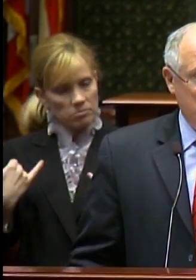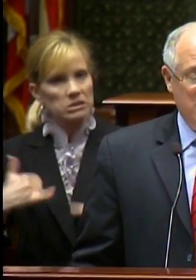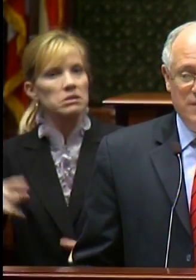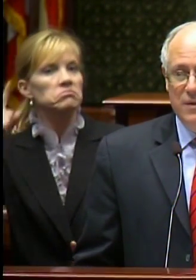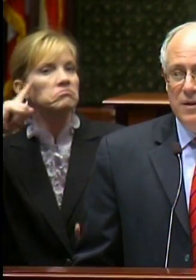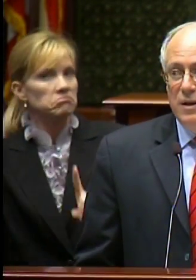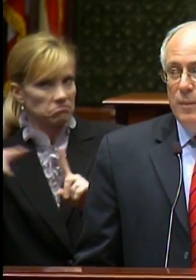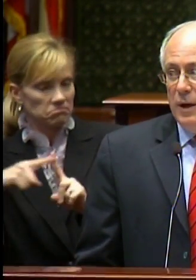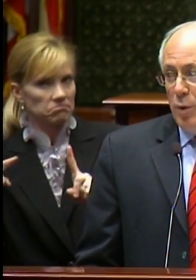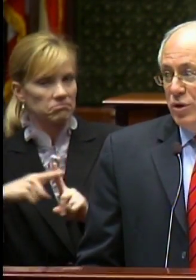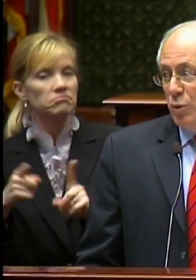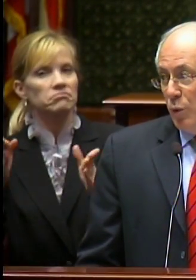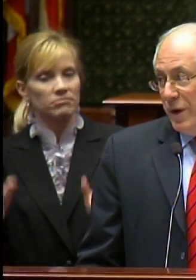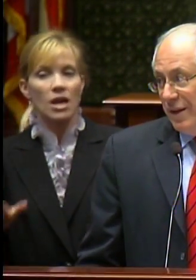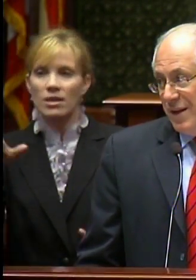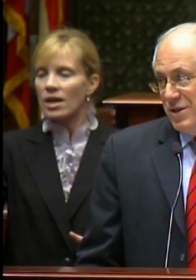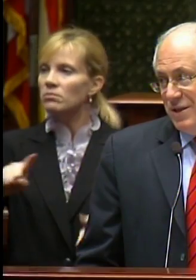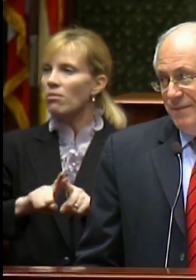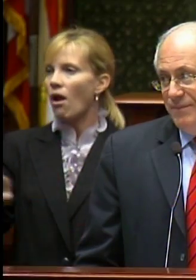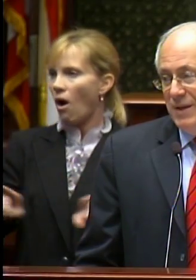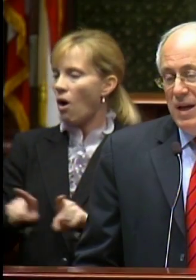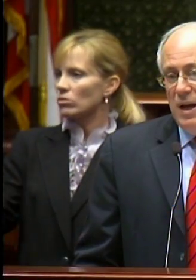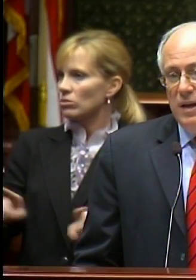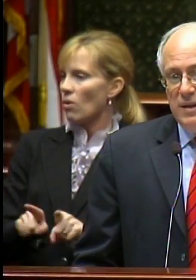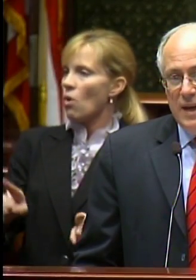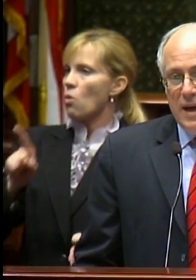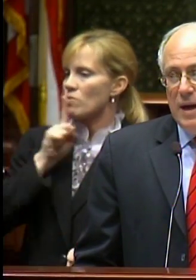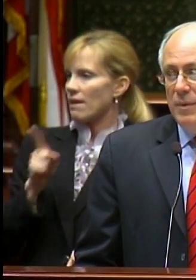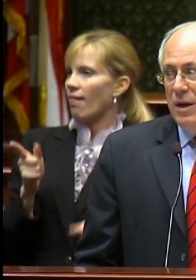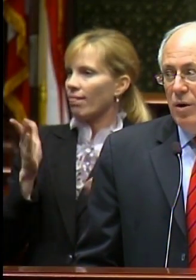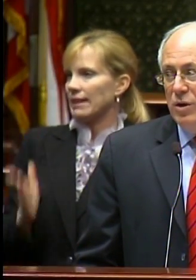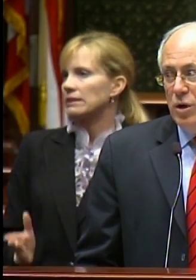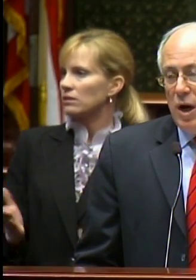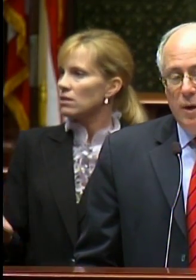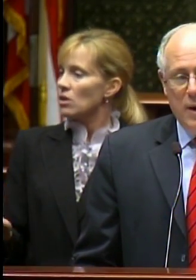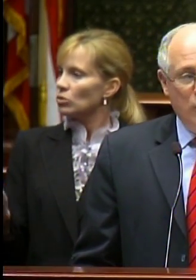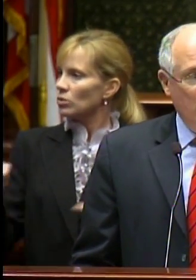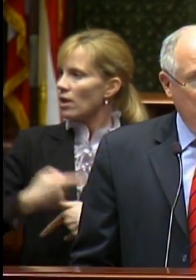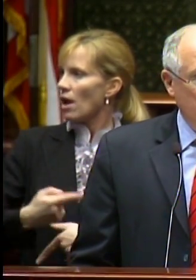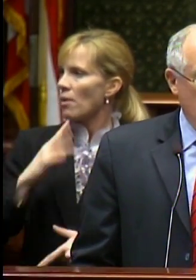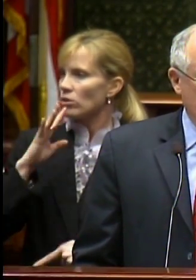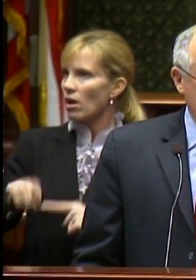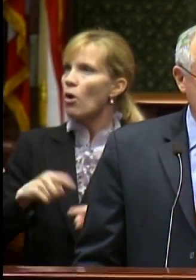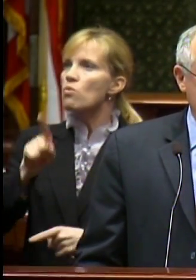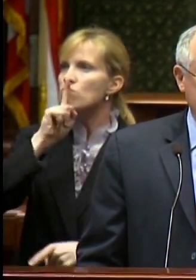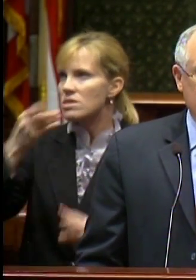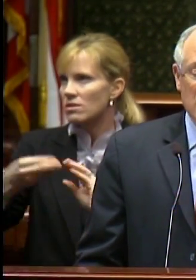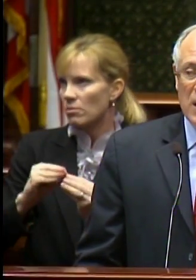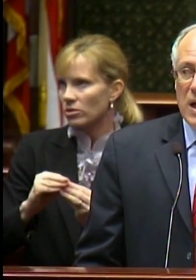But I'm also a realist. And today, I'm here to talk about real numbers,